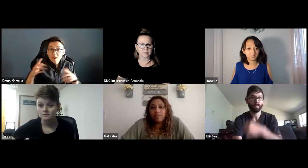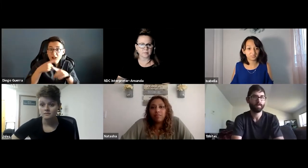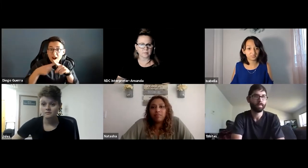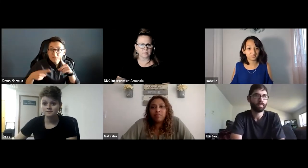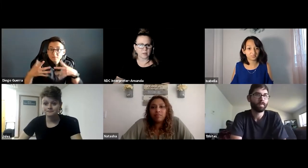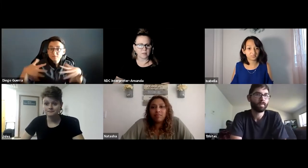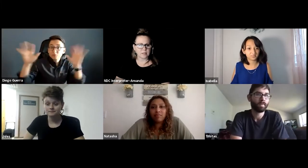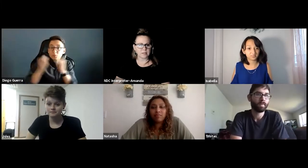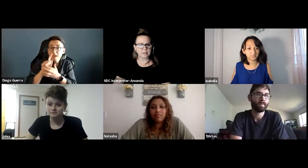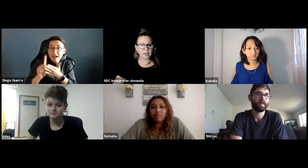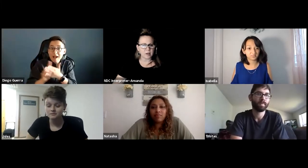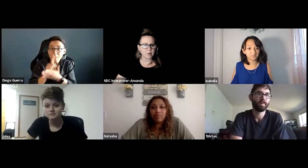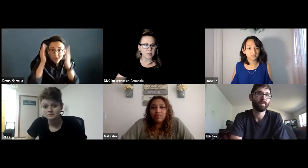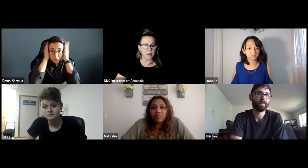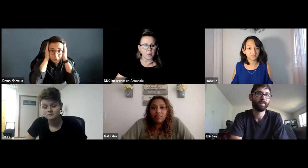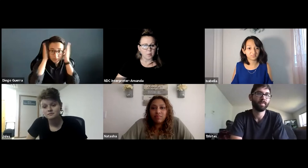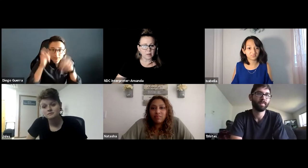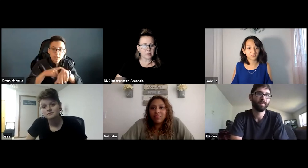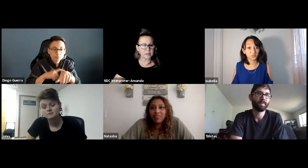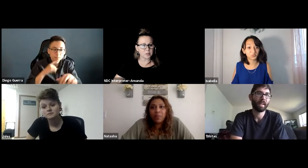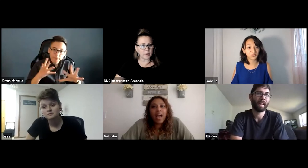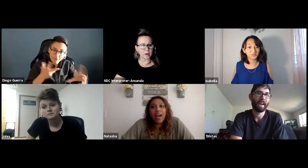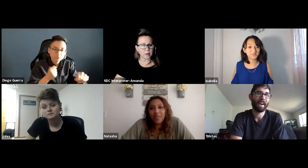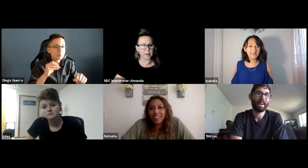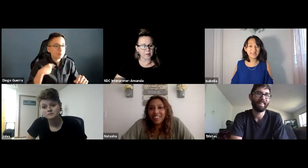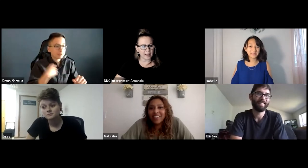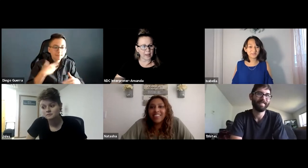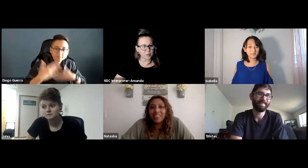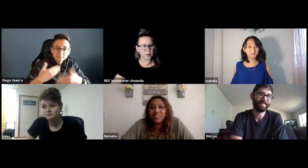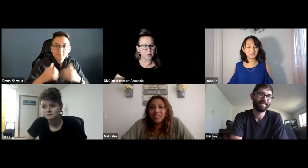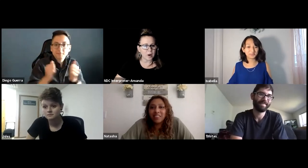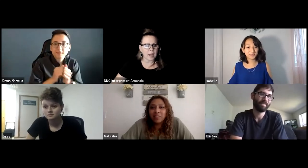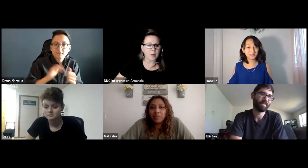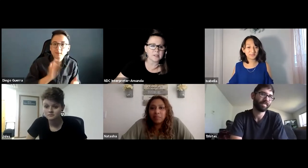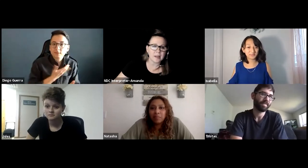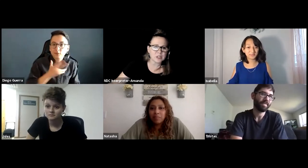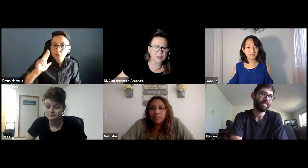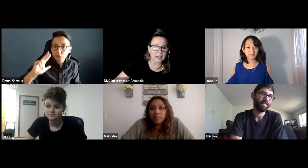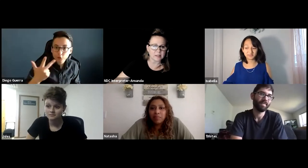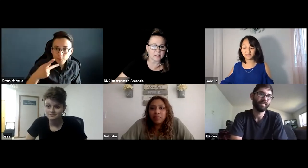This is Diego. Goodness, we're about halfway through our hour, time just flies.